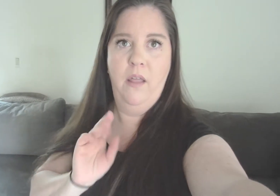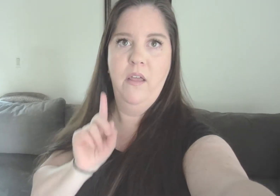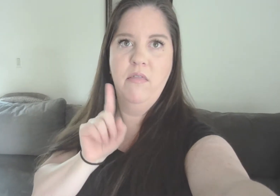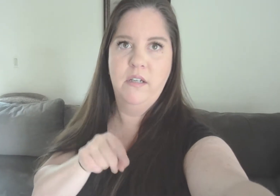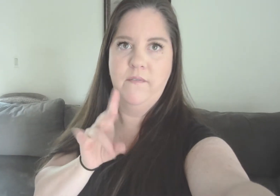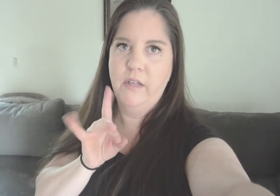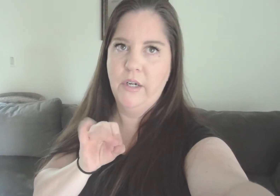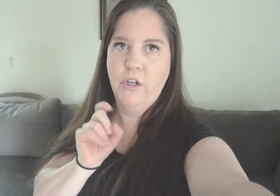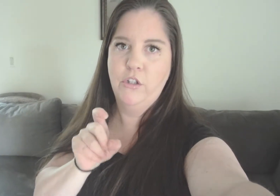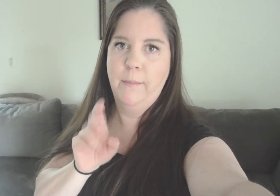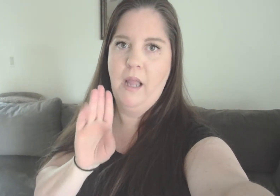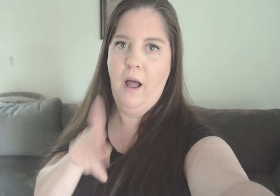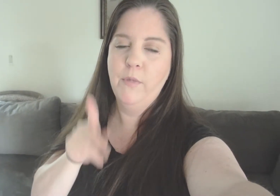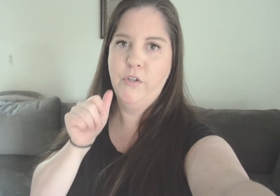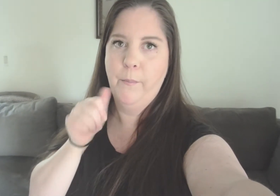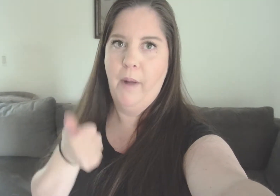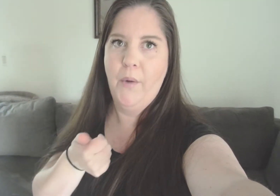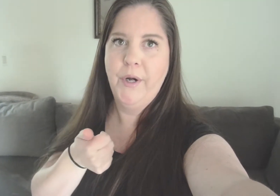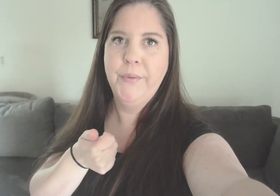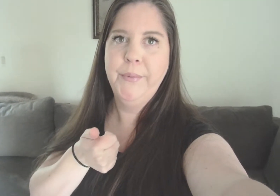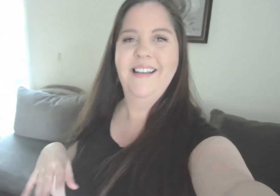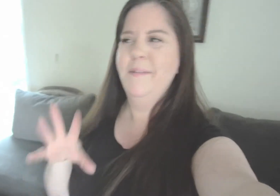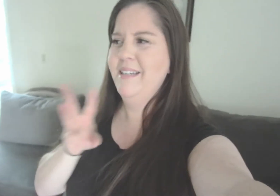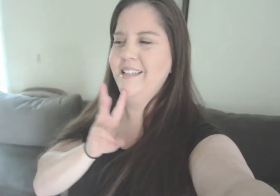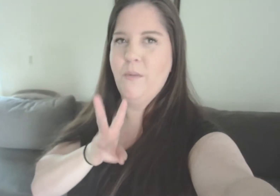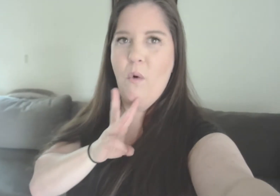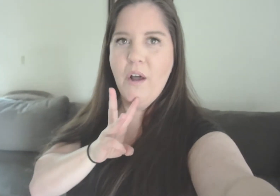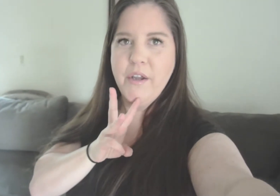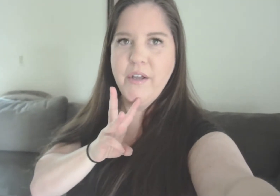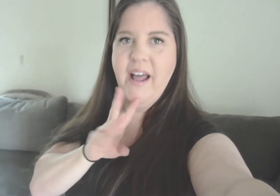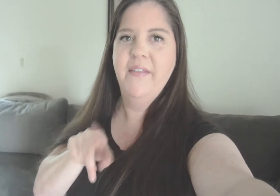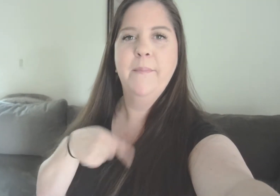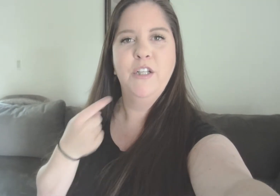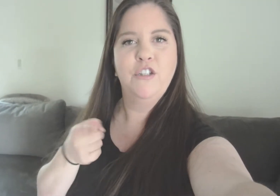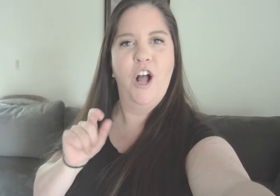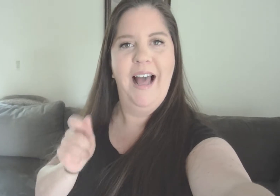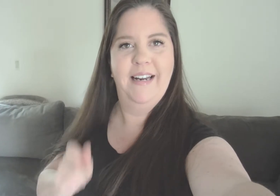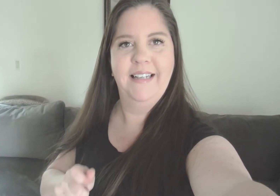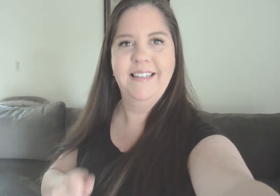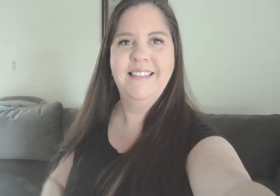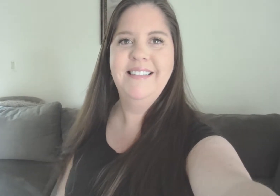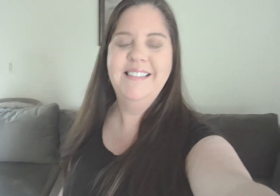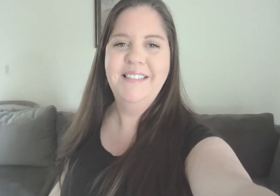And then this video it should be up tomorrow. I'm gonna get some water and then I'm gonna start editing